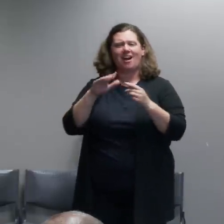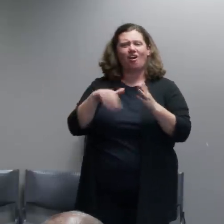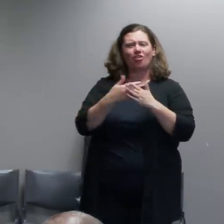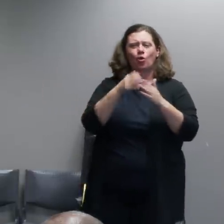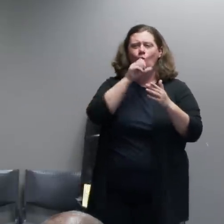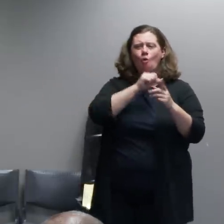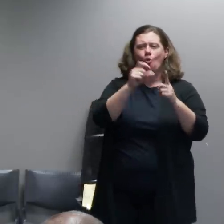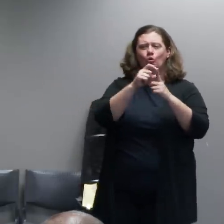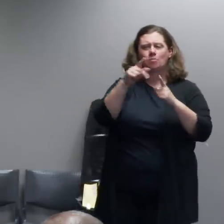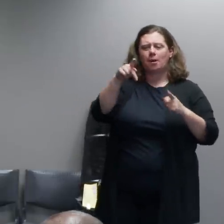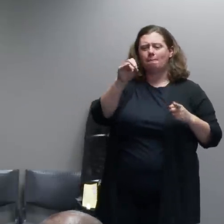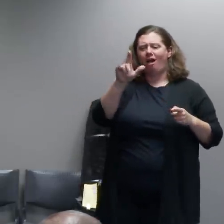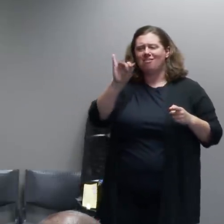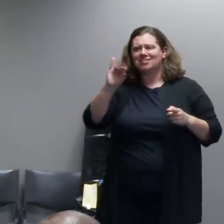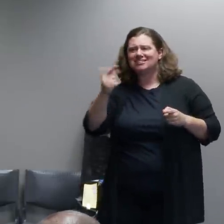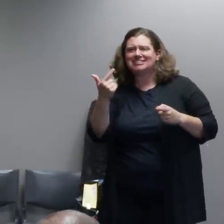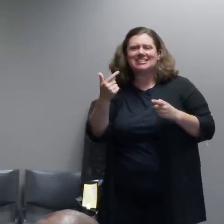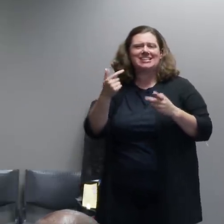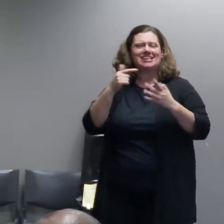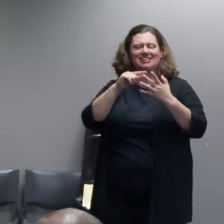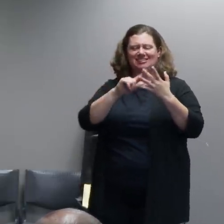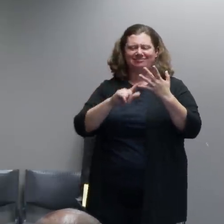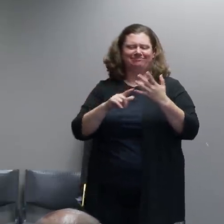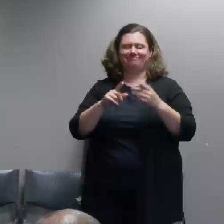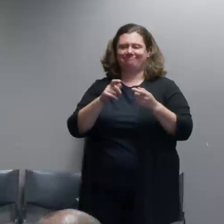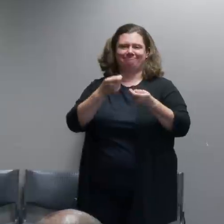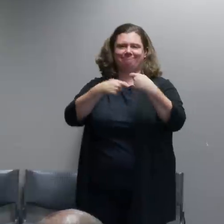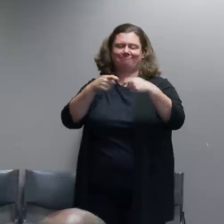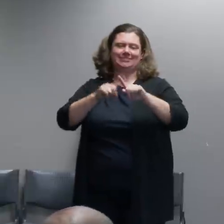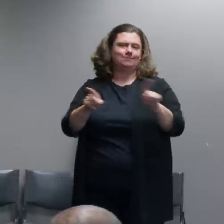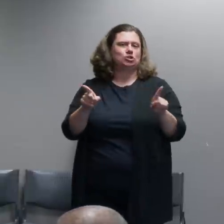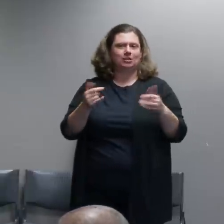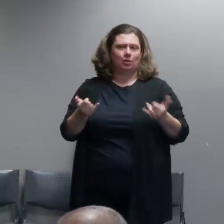activities that you're seeing in some of these videos.